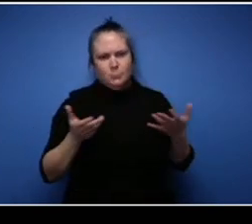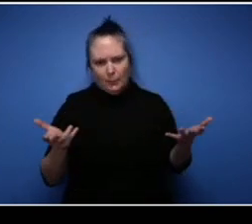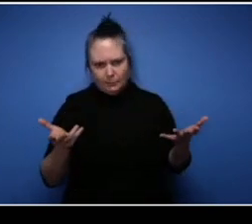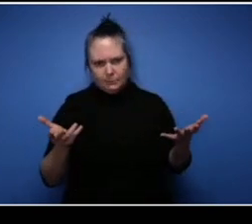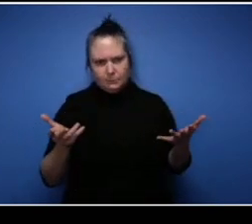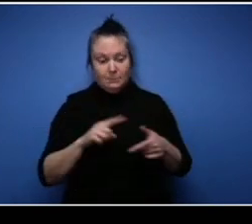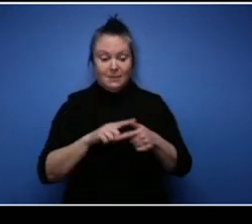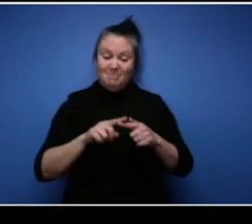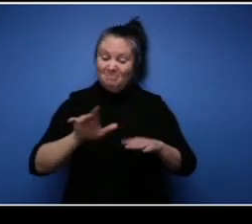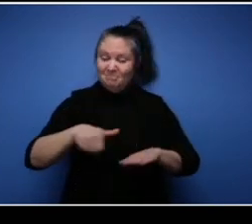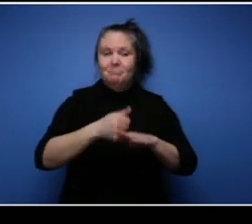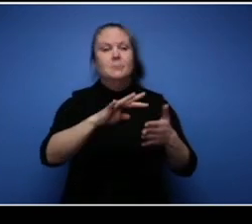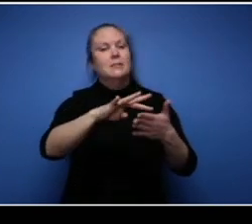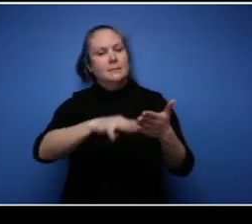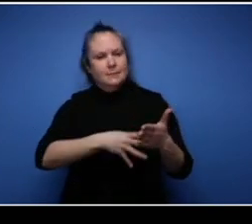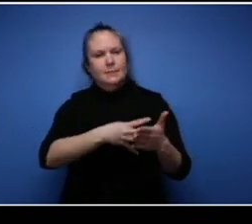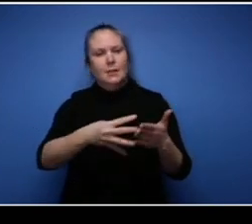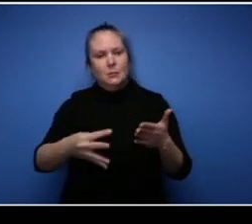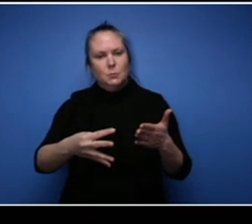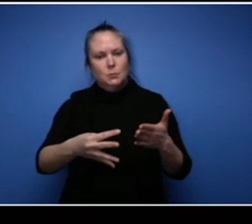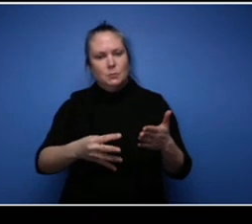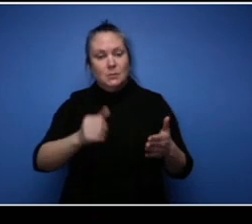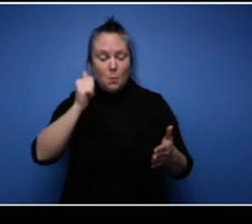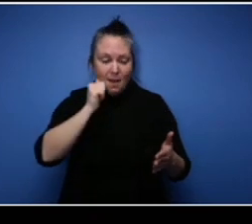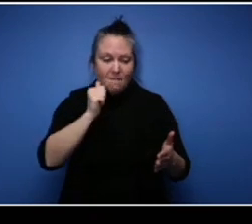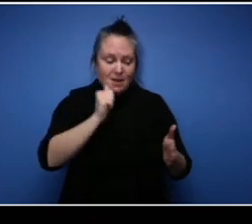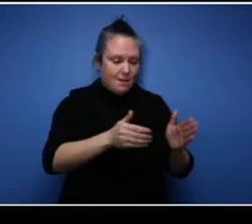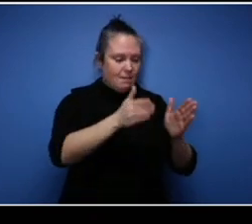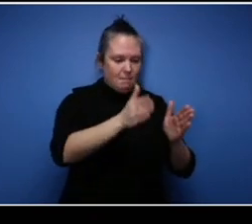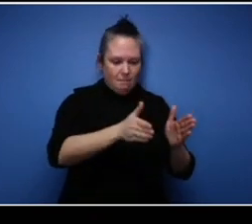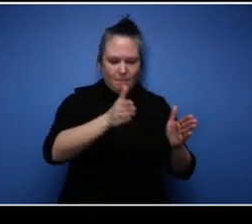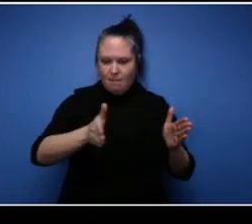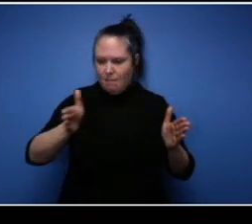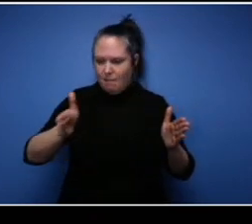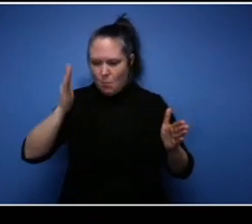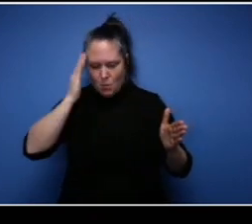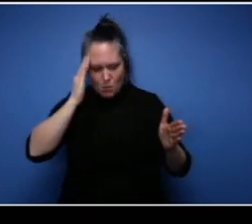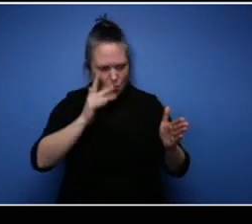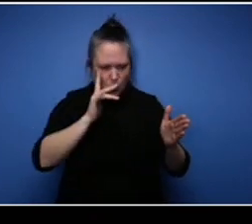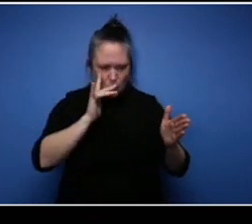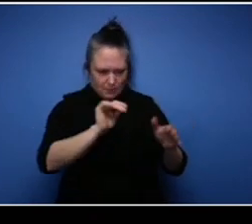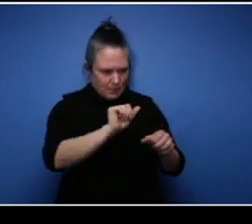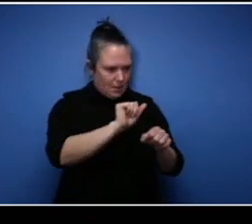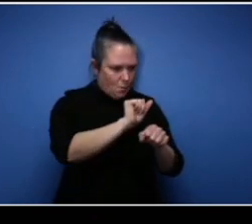one day to the next you know what you're doing and the run of a day at work versus what you're